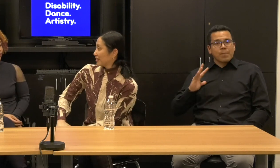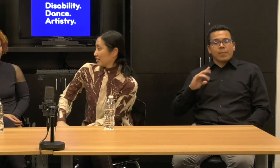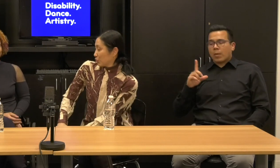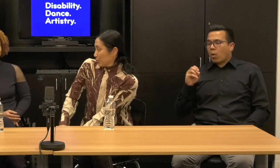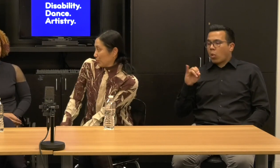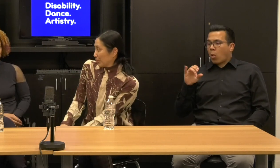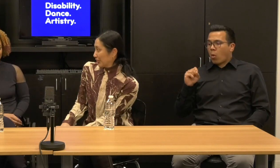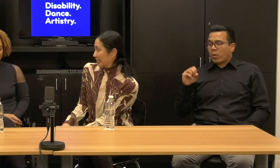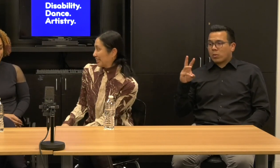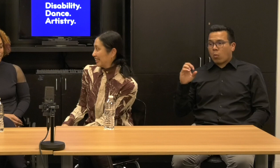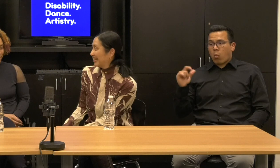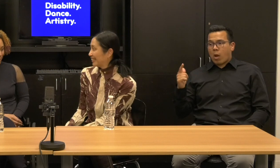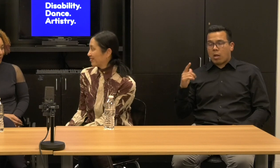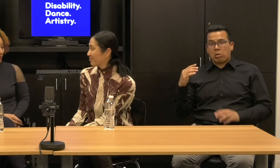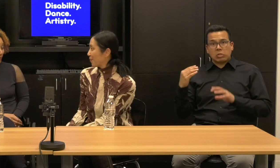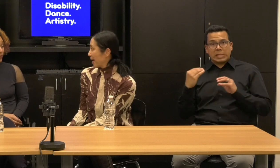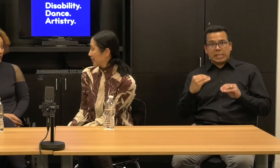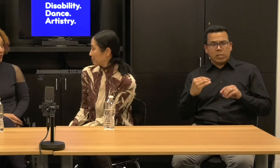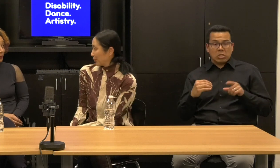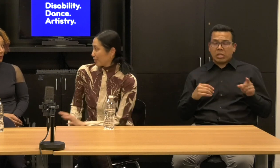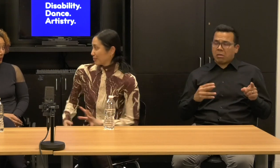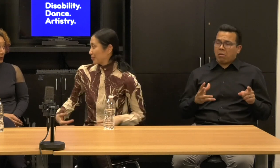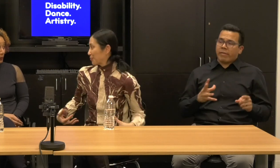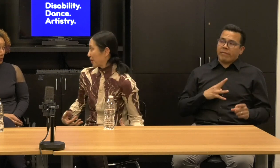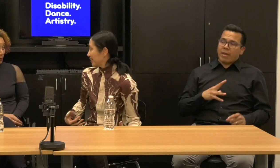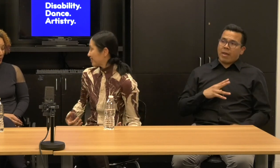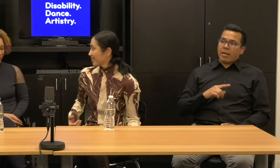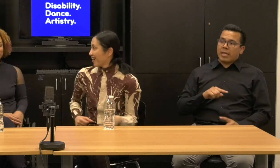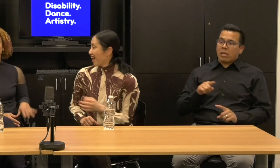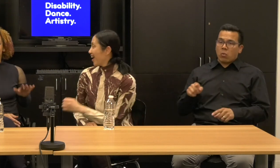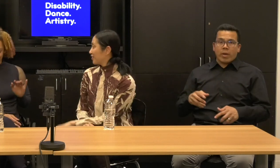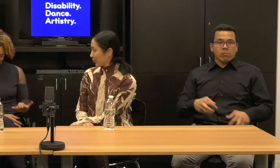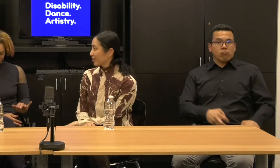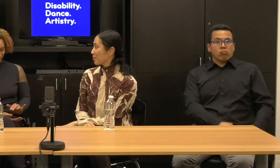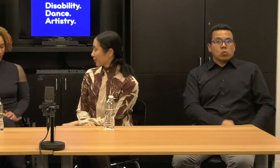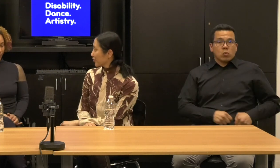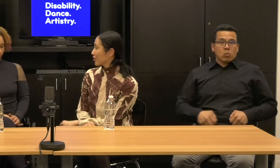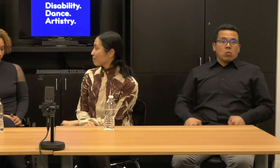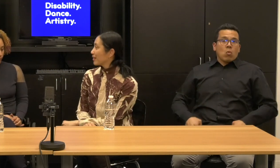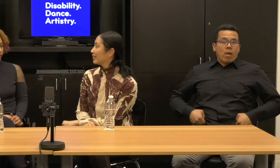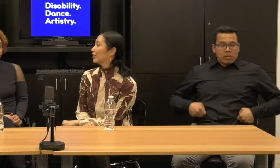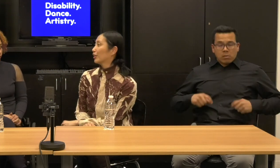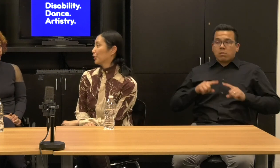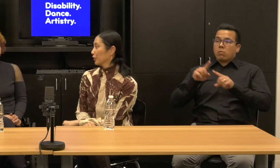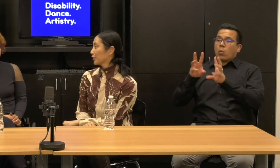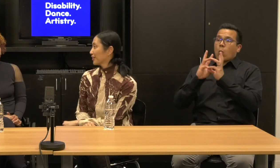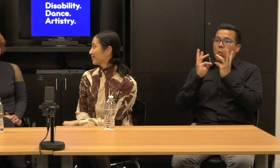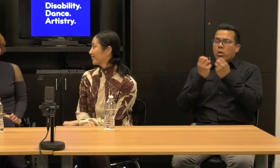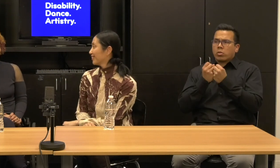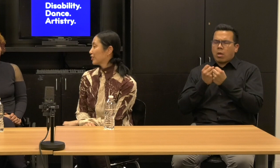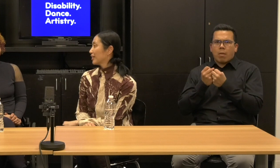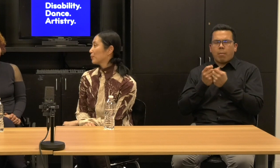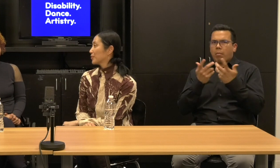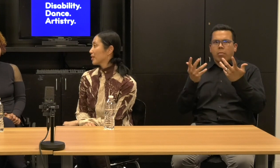And he went put on some sweats and took that workshop and he got hooked and said it was